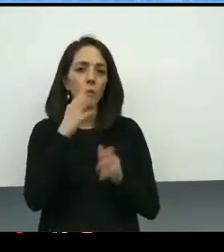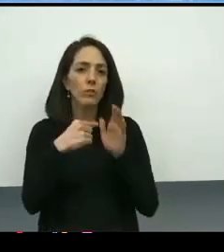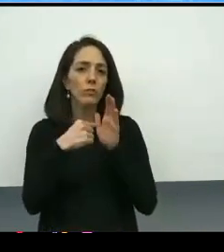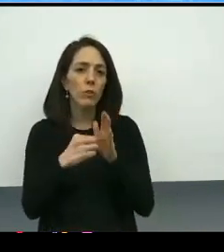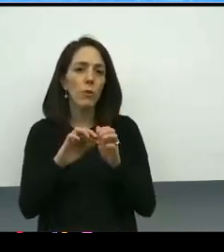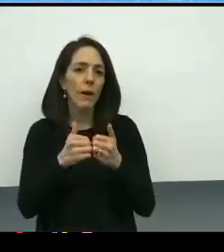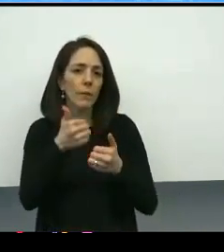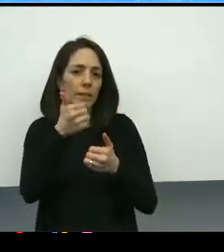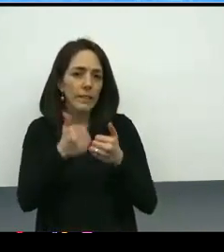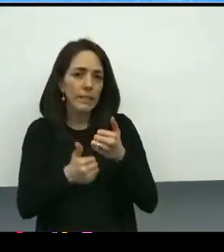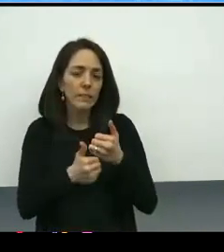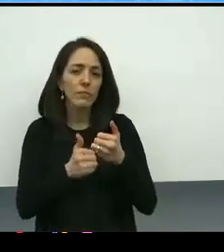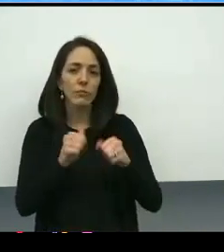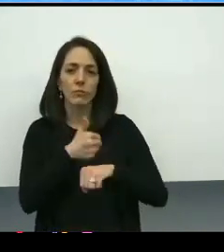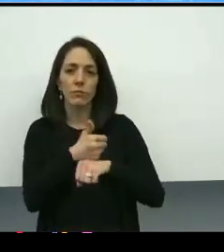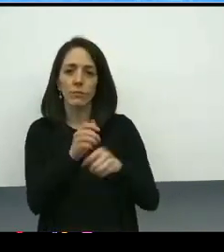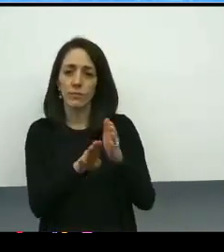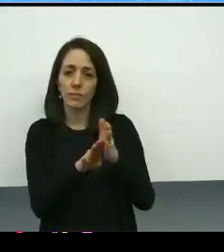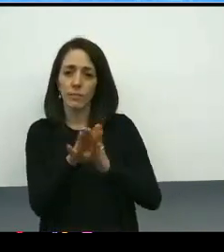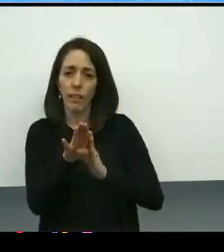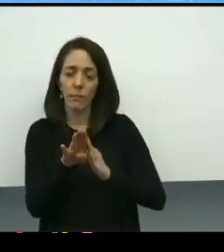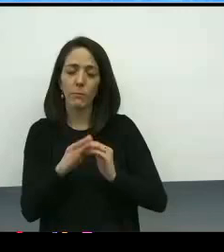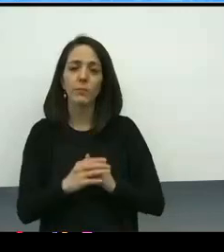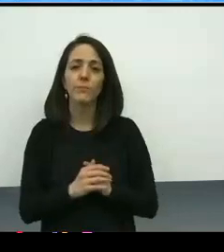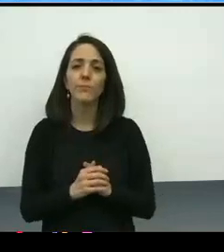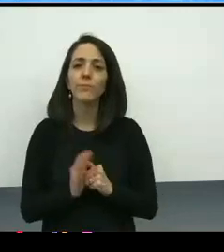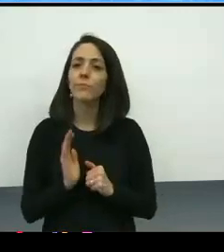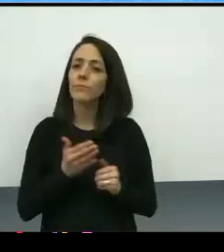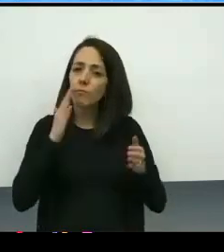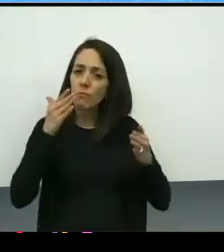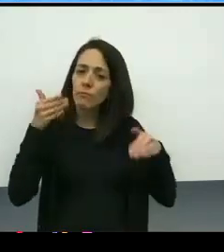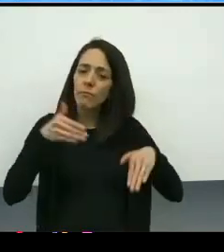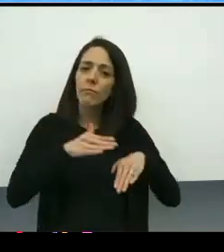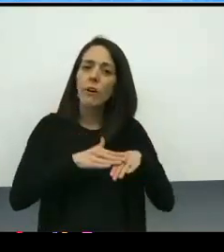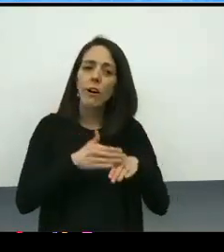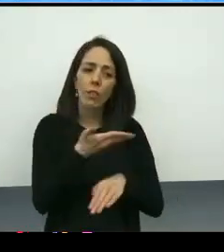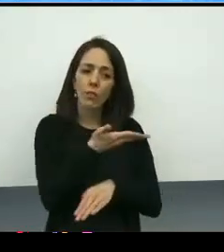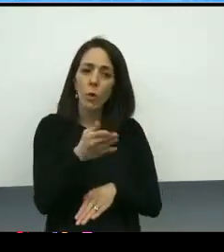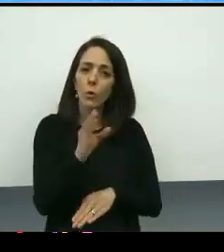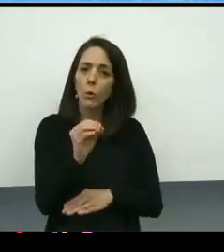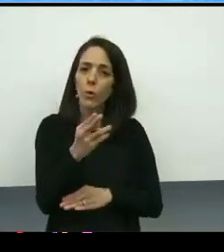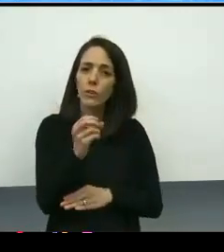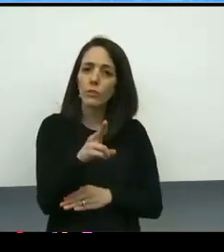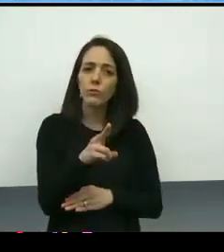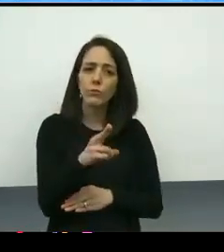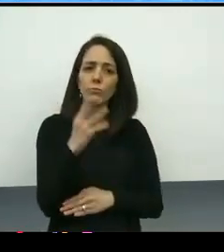So our focus is on those at OHSU who have experienced overt discrimination,